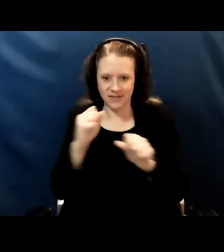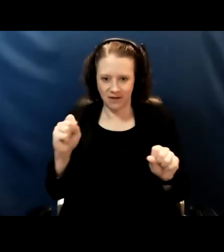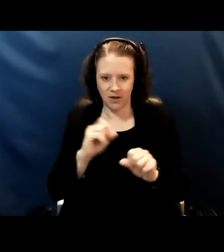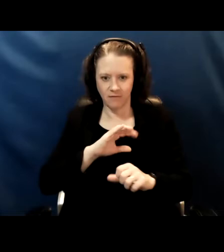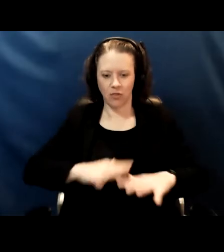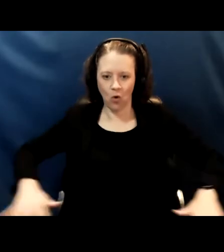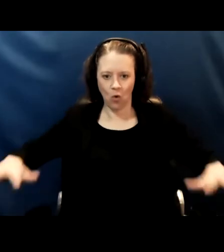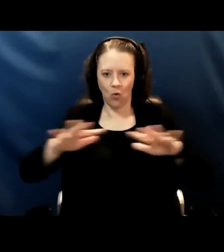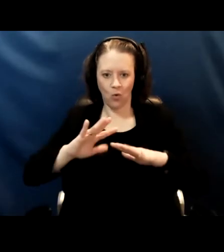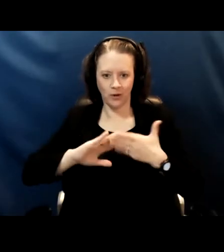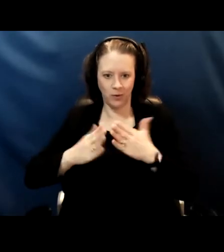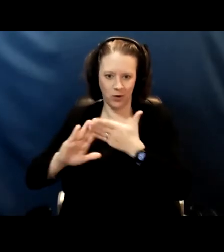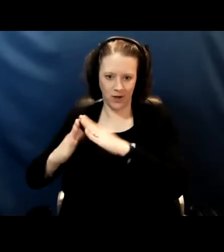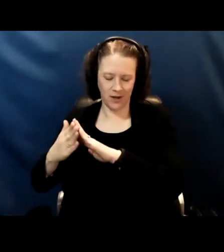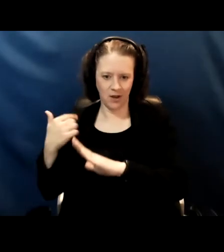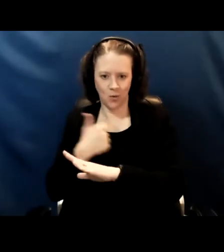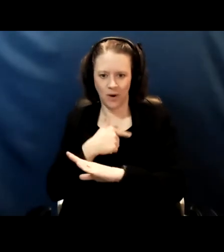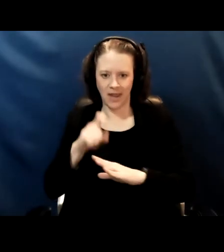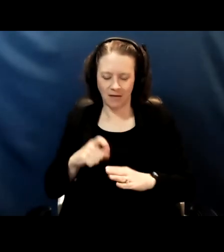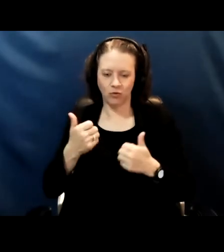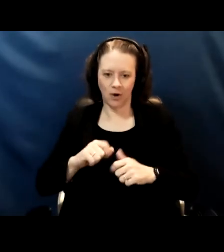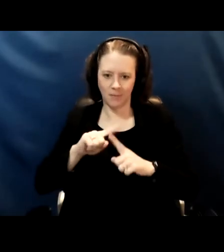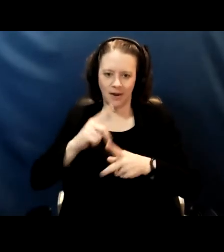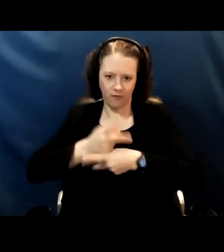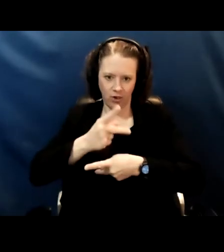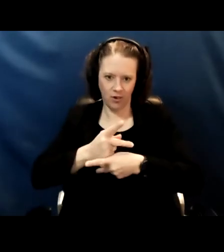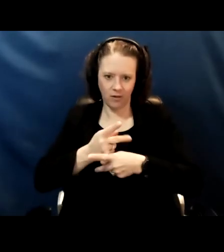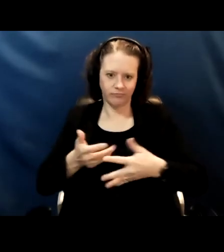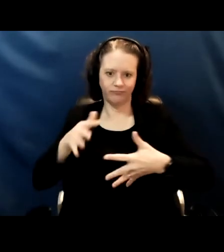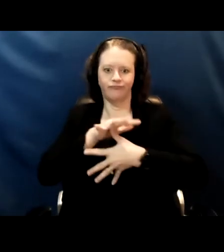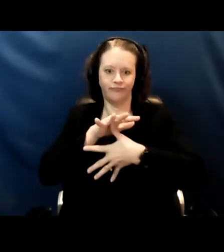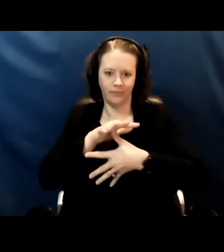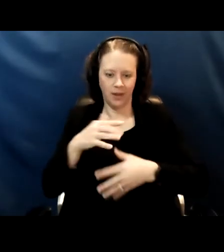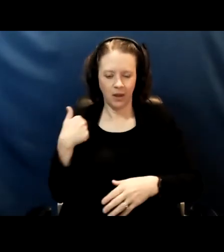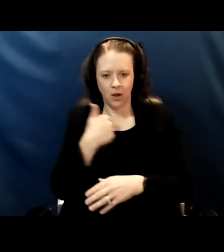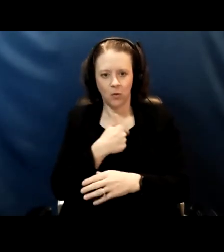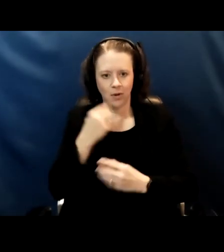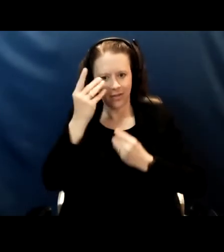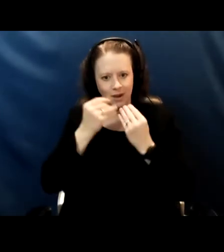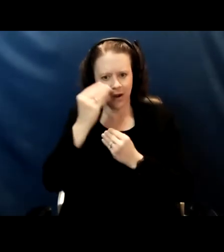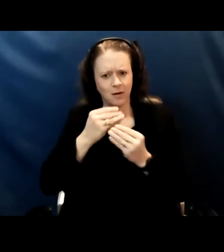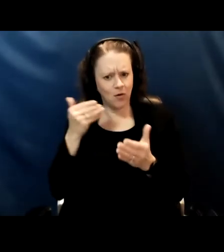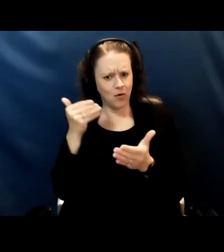and so we need to err on the side of caution. We're gonna be thinking very closely about maximizing ventilation